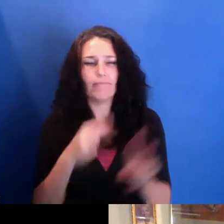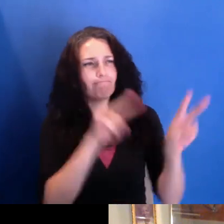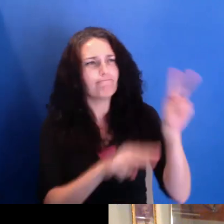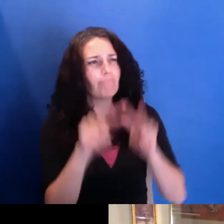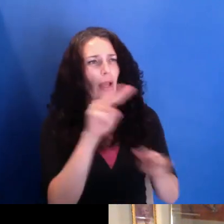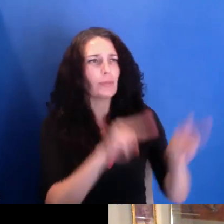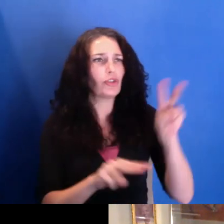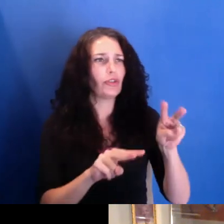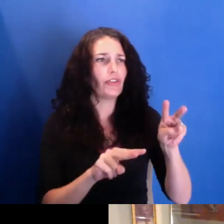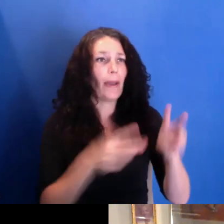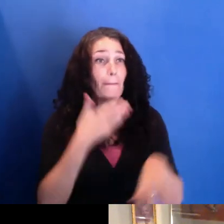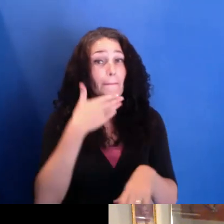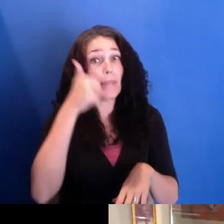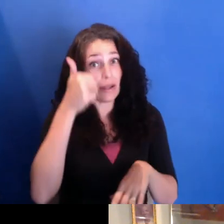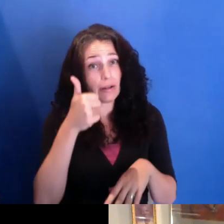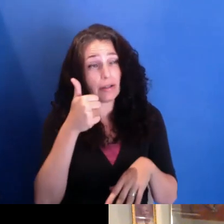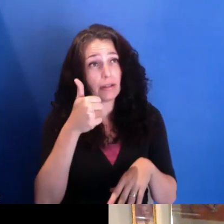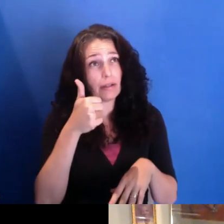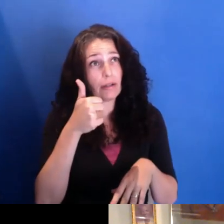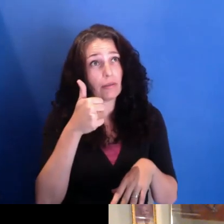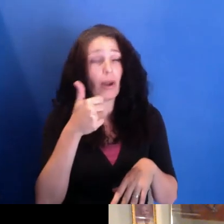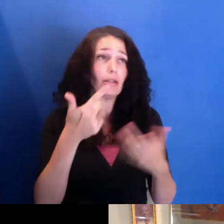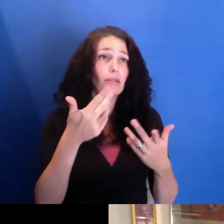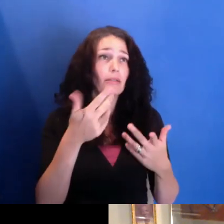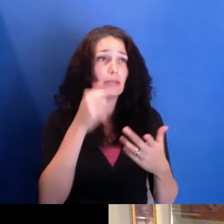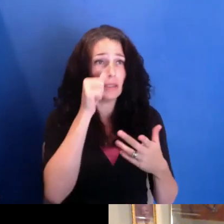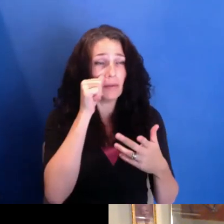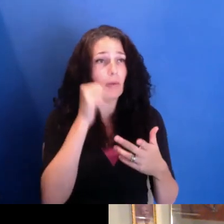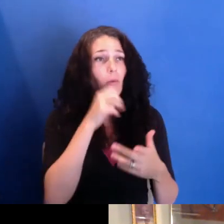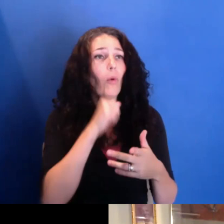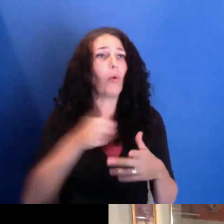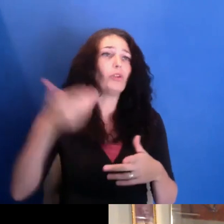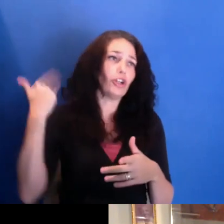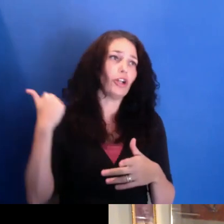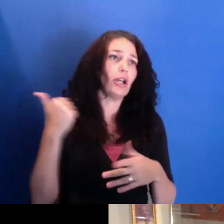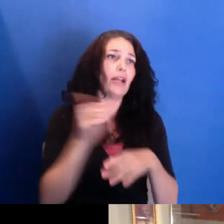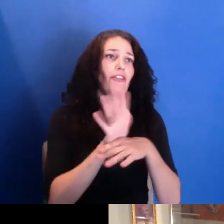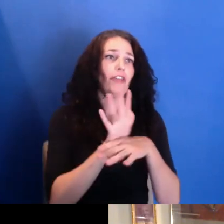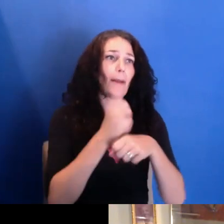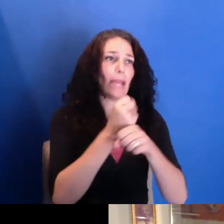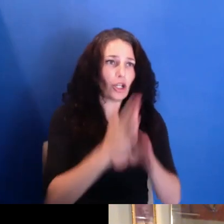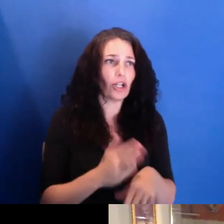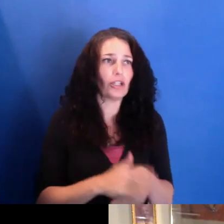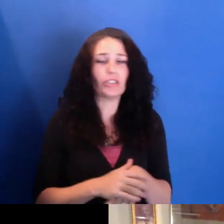veteran filmmakers as well as contemporary filmmakers that I'm really drawn to are-- are playing with hybrid and documentary--